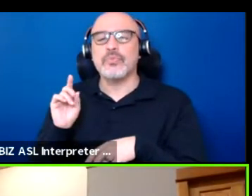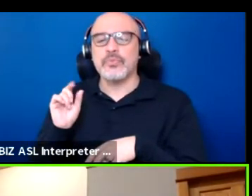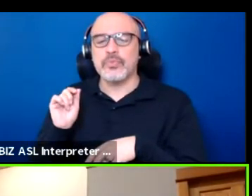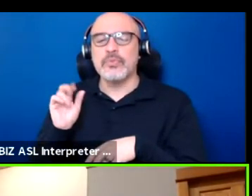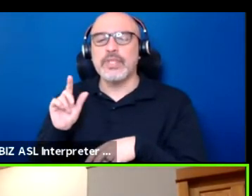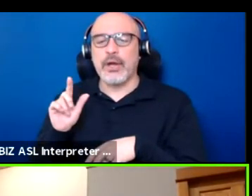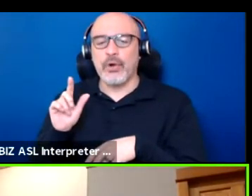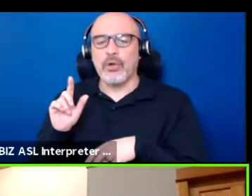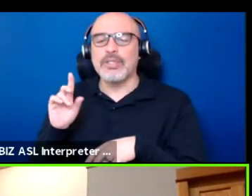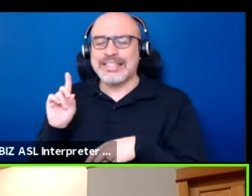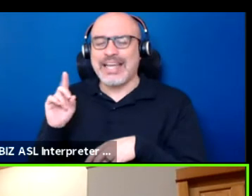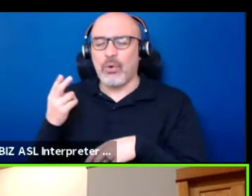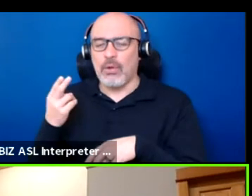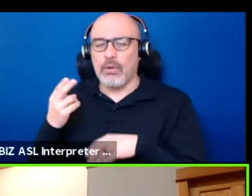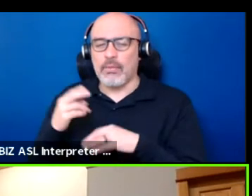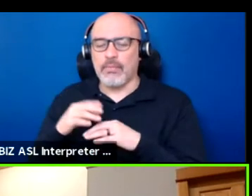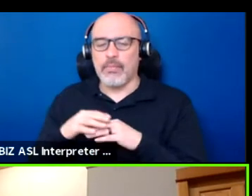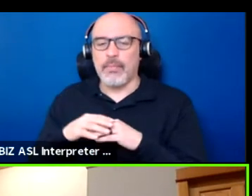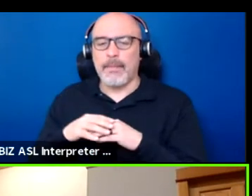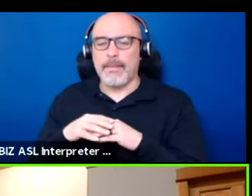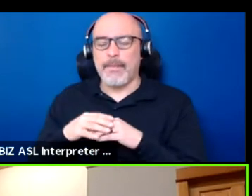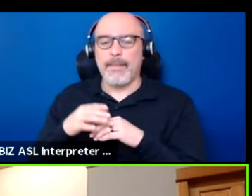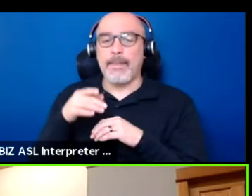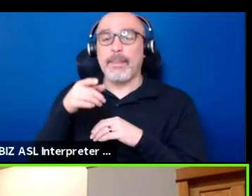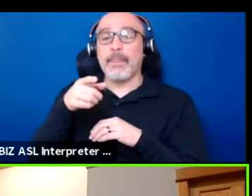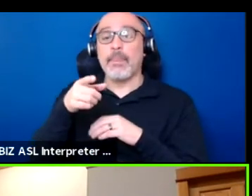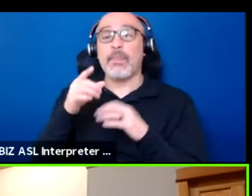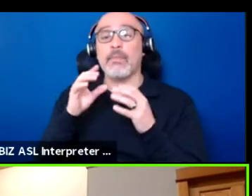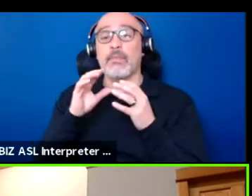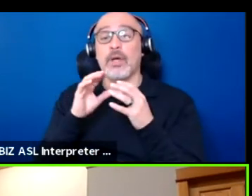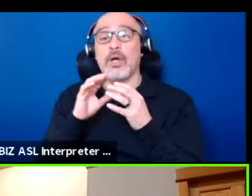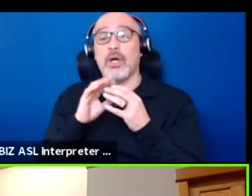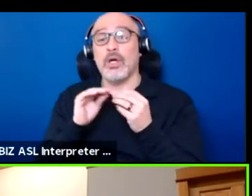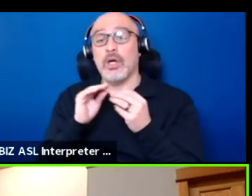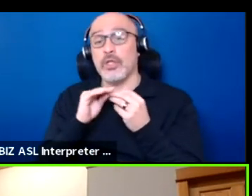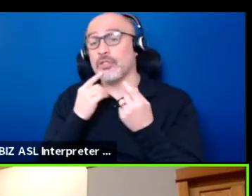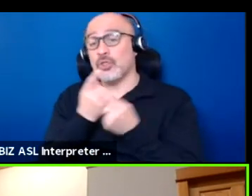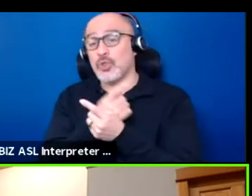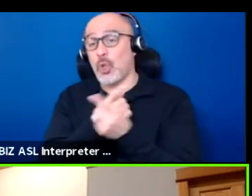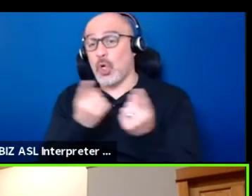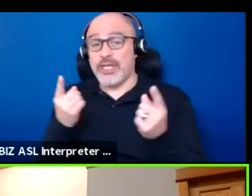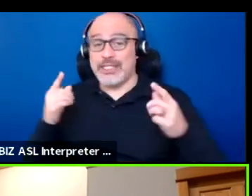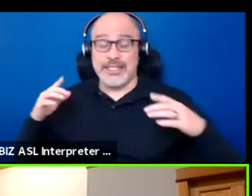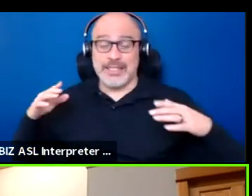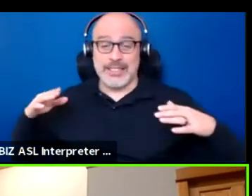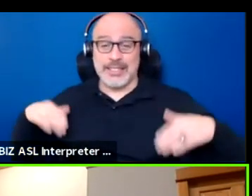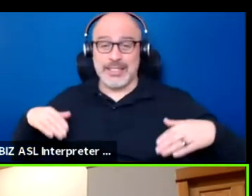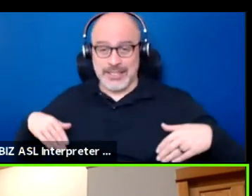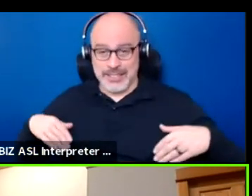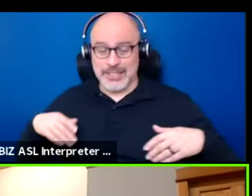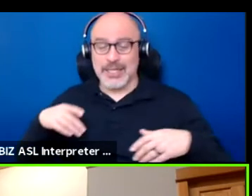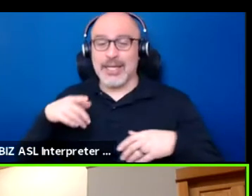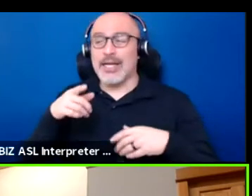the stories that have yet to be told, you know, in regards to trauma,